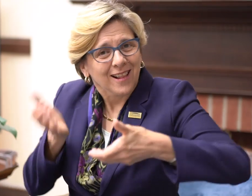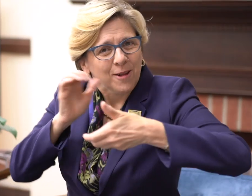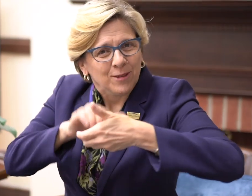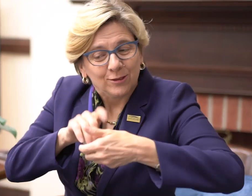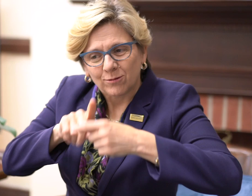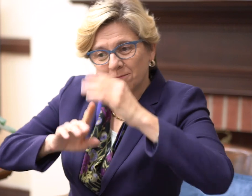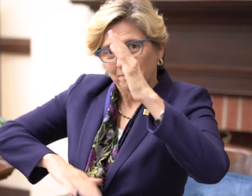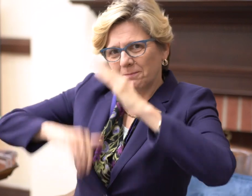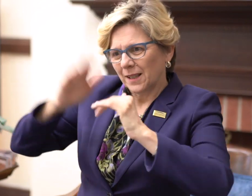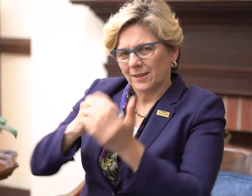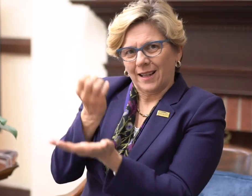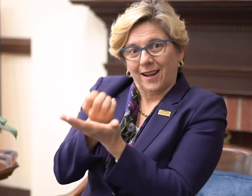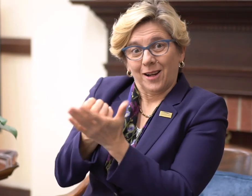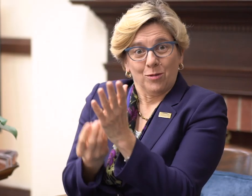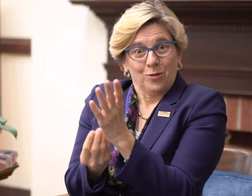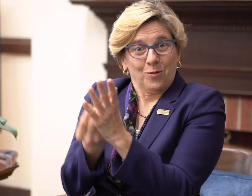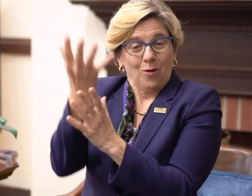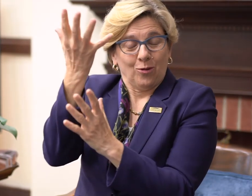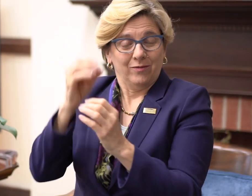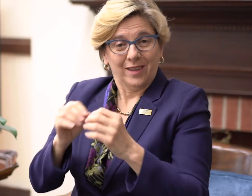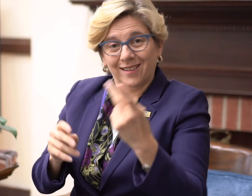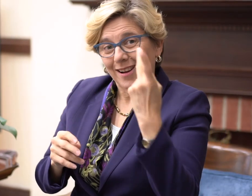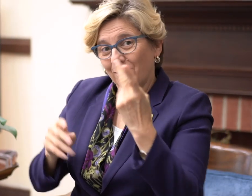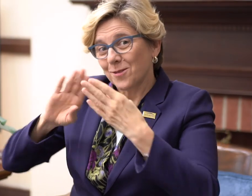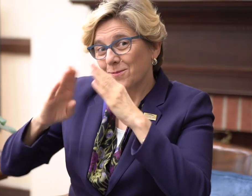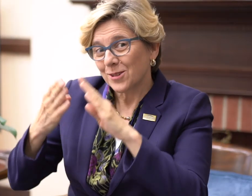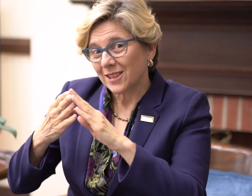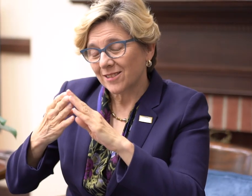to continuing our collaboration in fostering economic growth in our